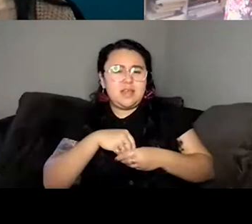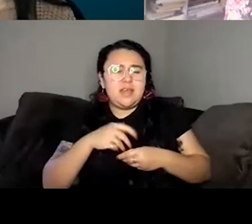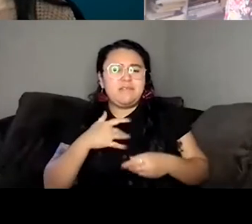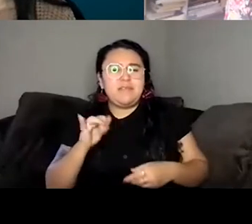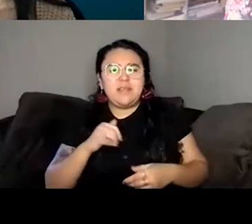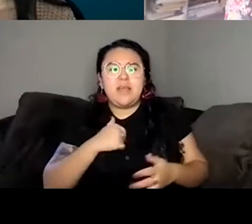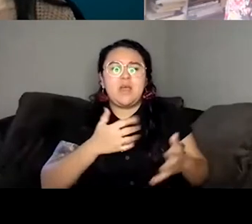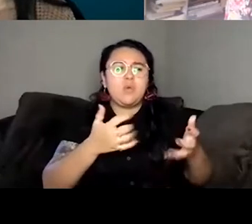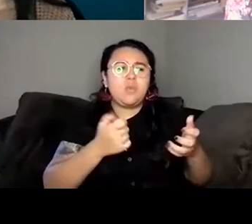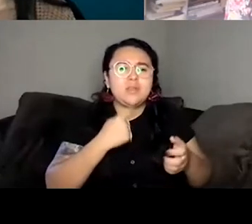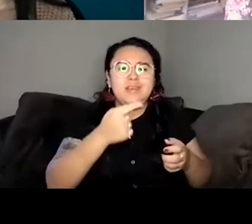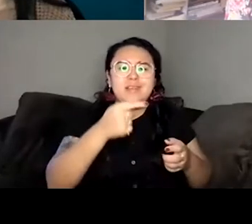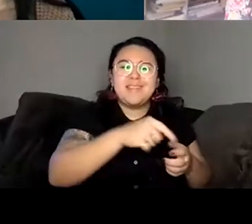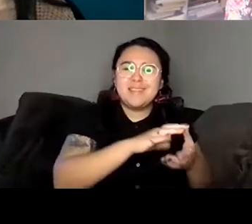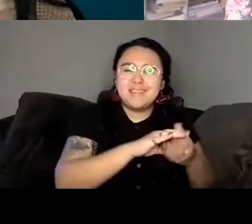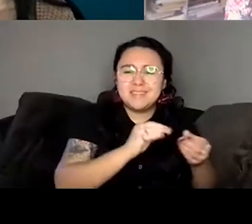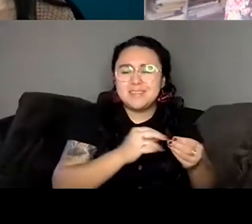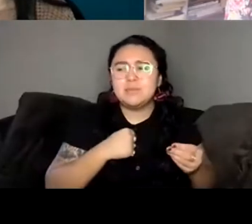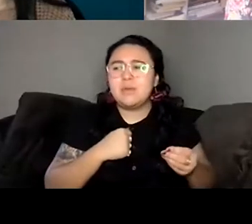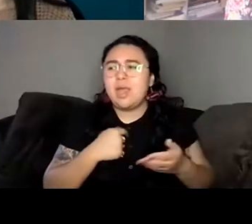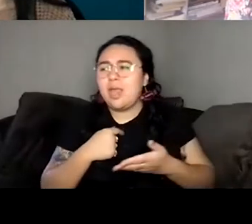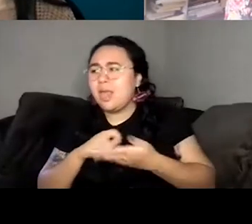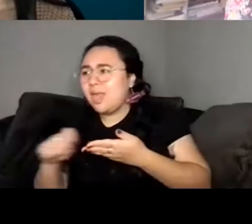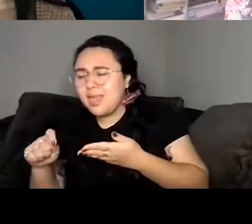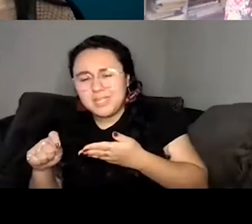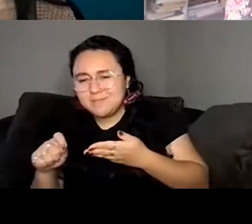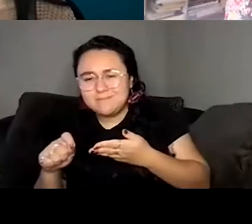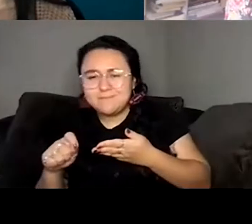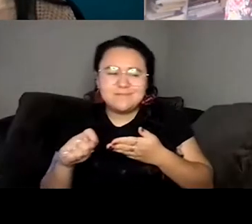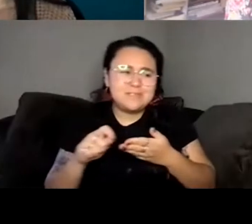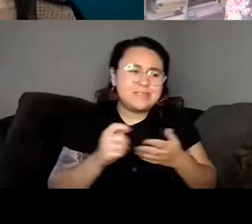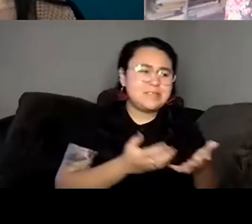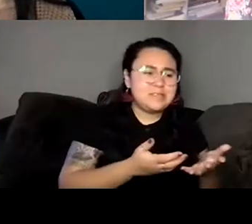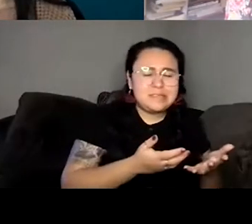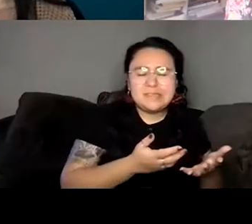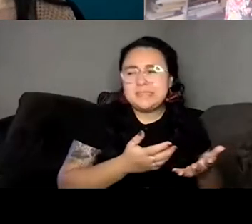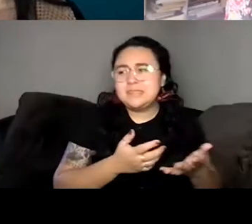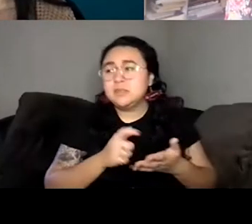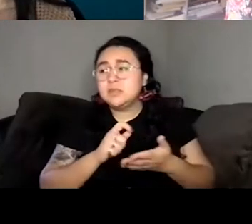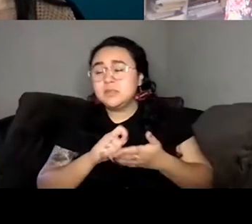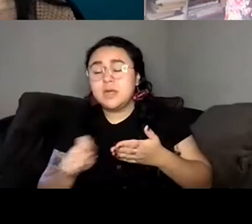to tell the story, and I didn't really lose. I did this faith that there was an audience